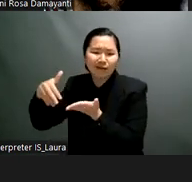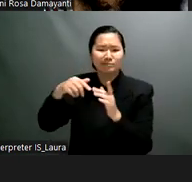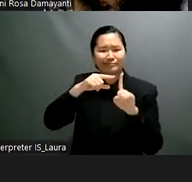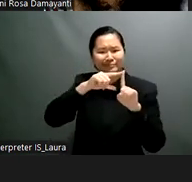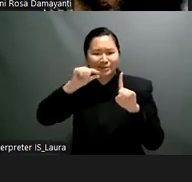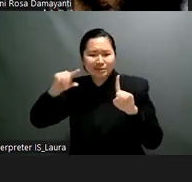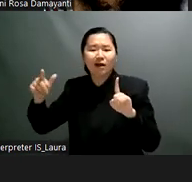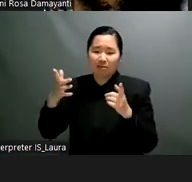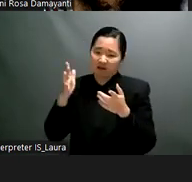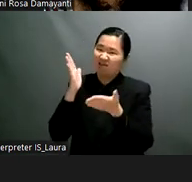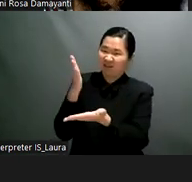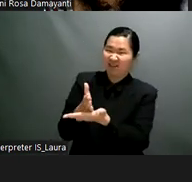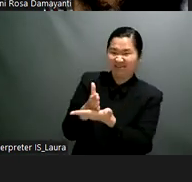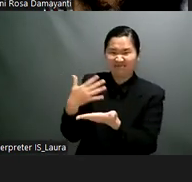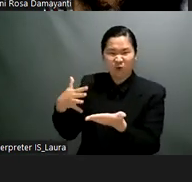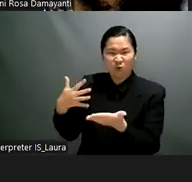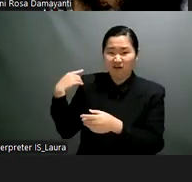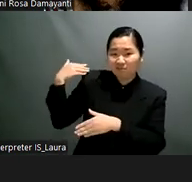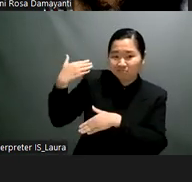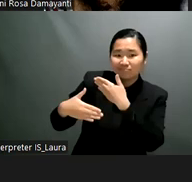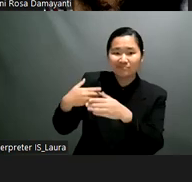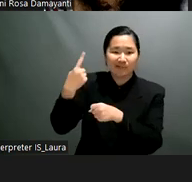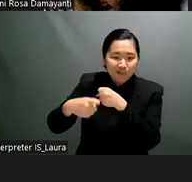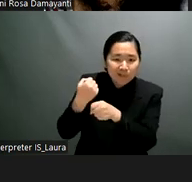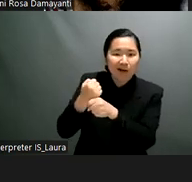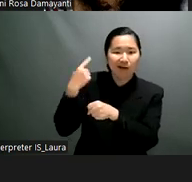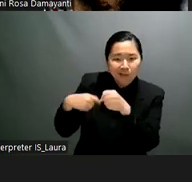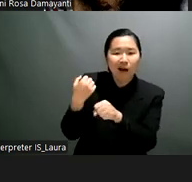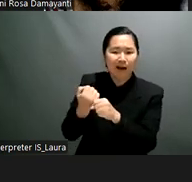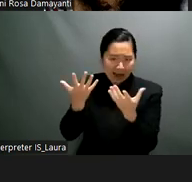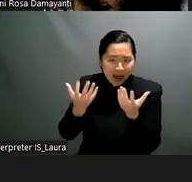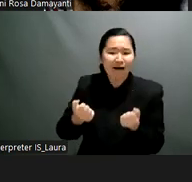having a strong and robust way for organizations of people with disabilities to participate in